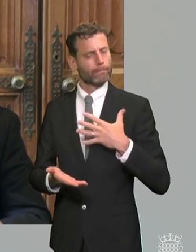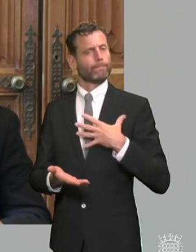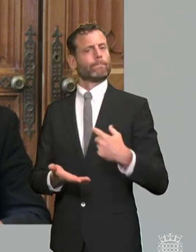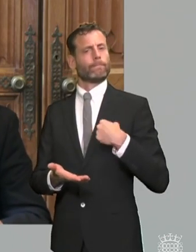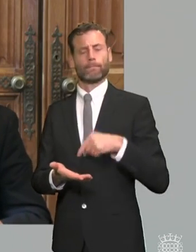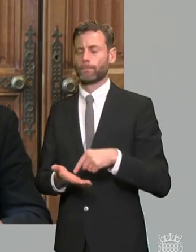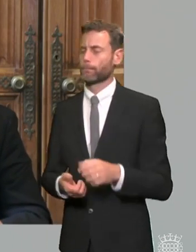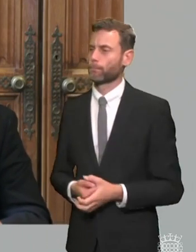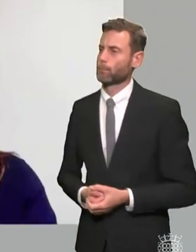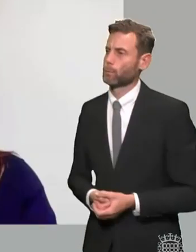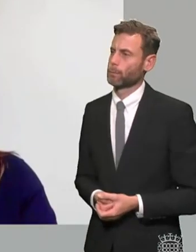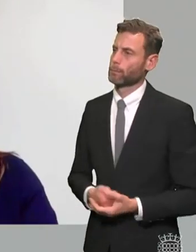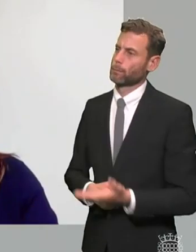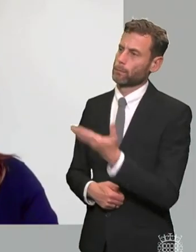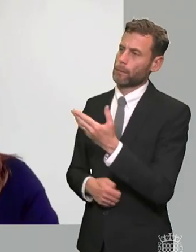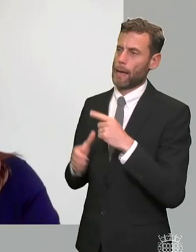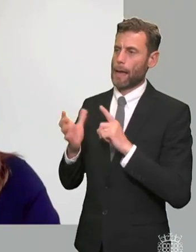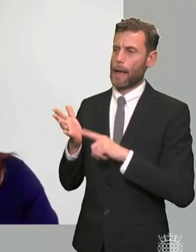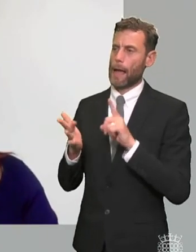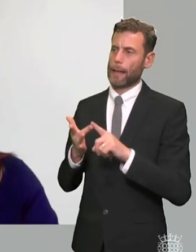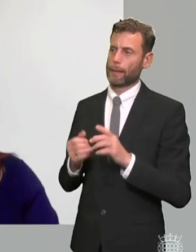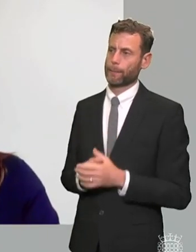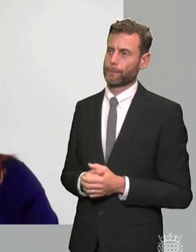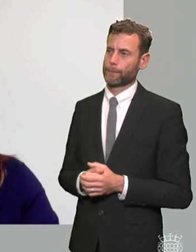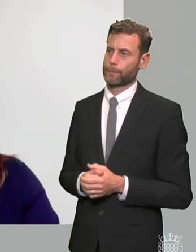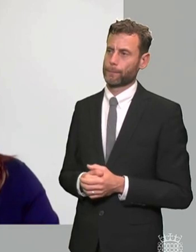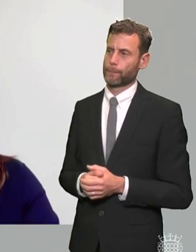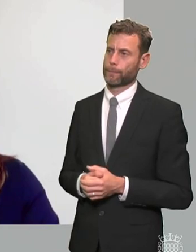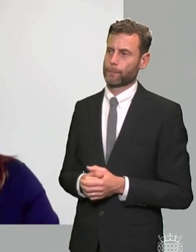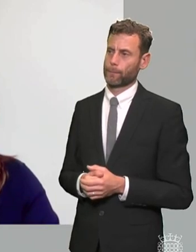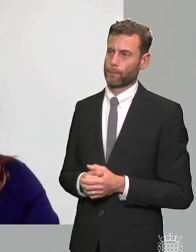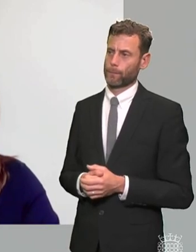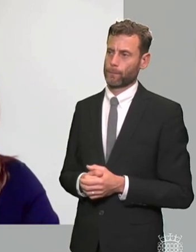yes i mean i i would say i would agree with with both of those uh points that have been made